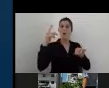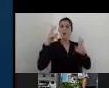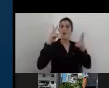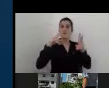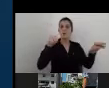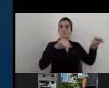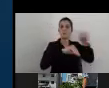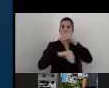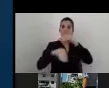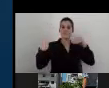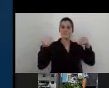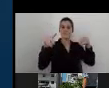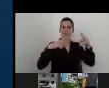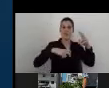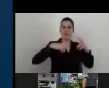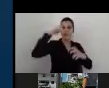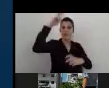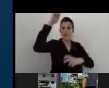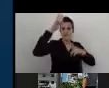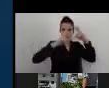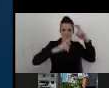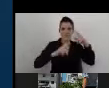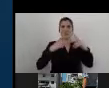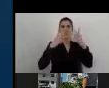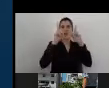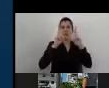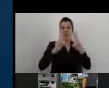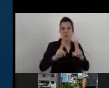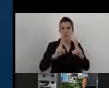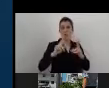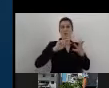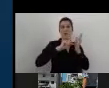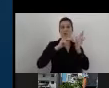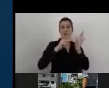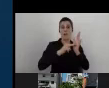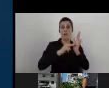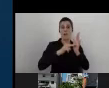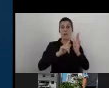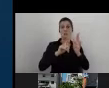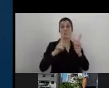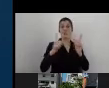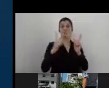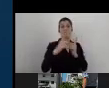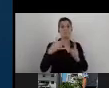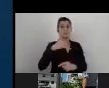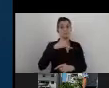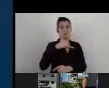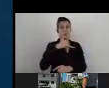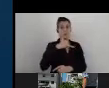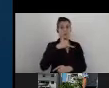it was rooms, and also the accessible toilet because not only the Brazilian legislation